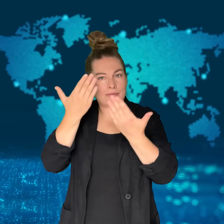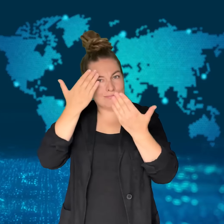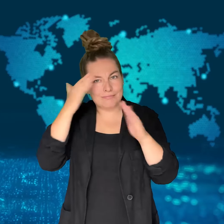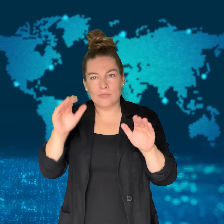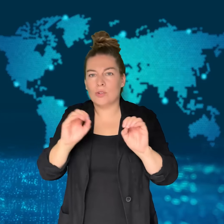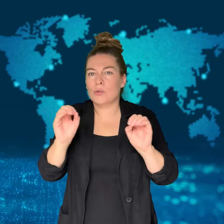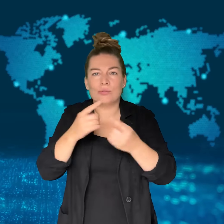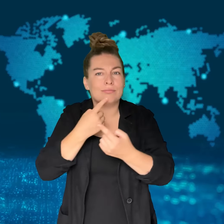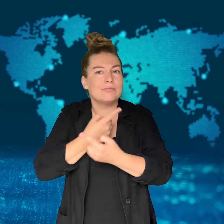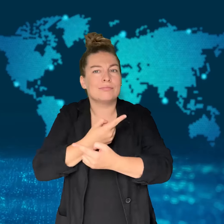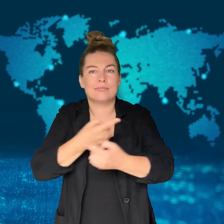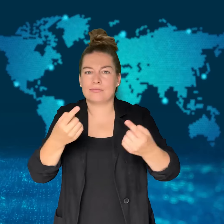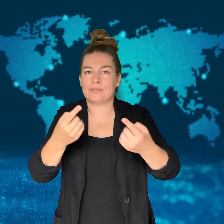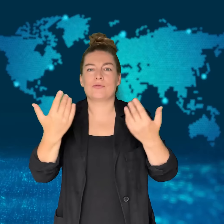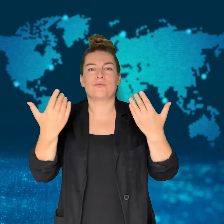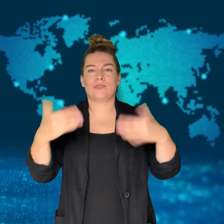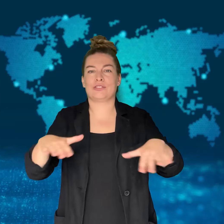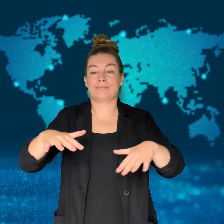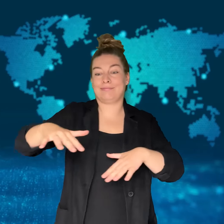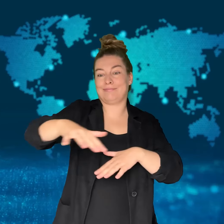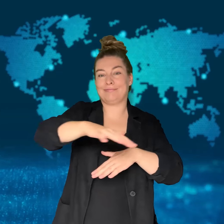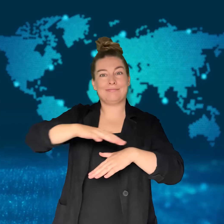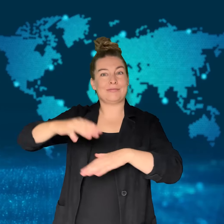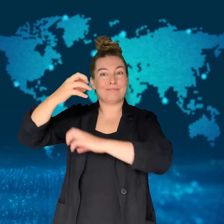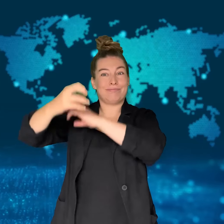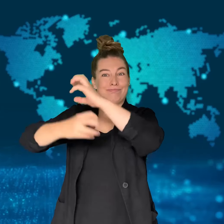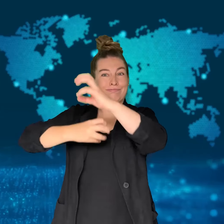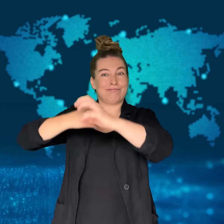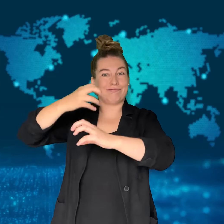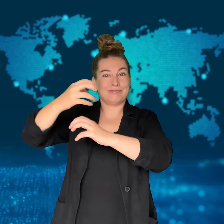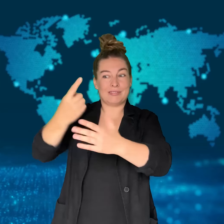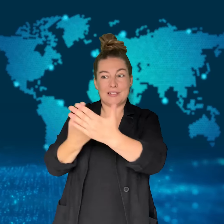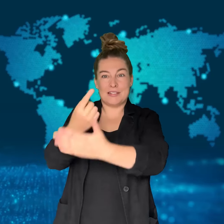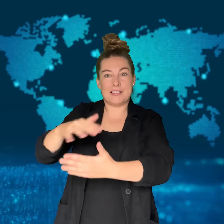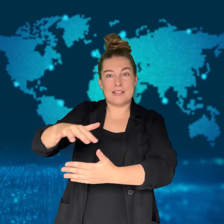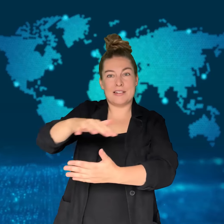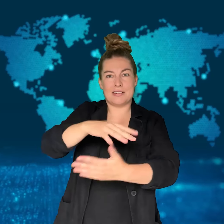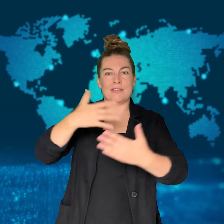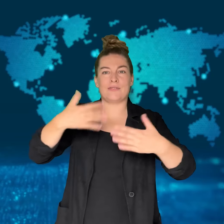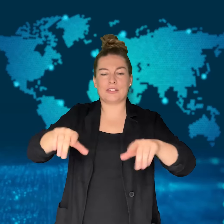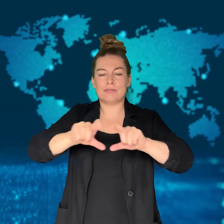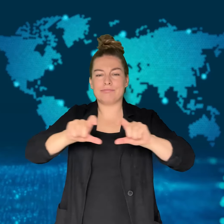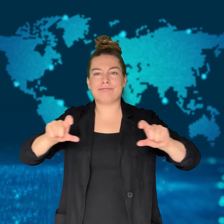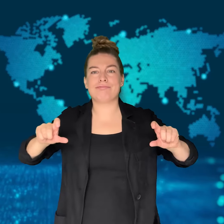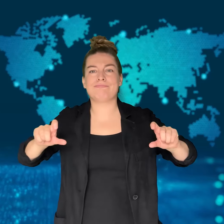and the area has been cordoned off for an investigation.